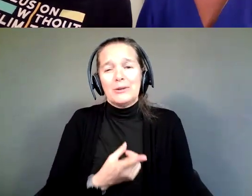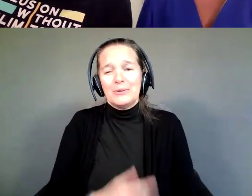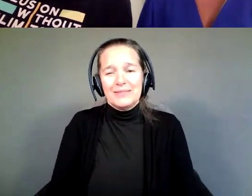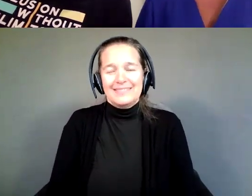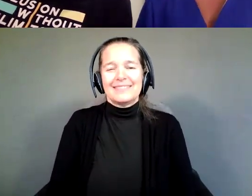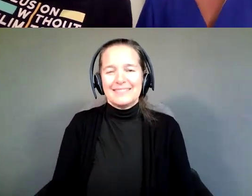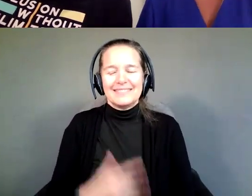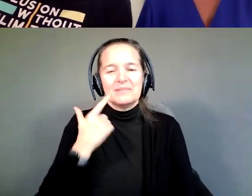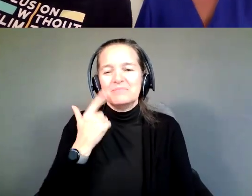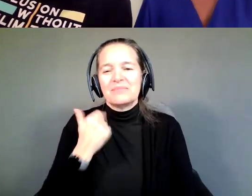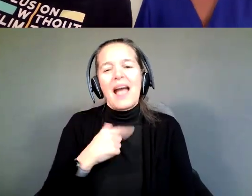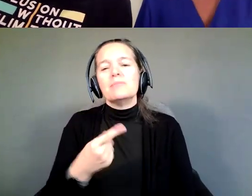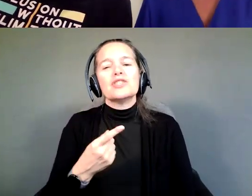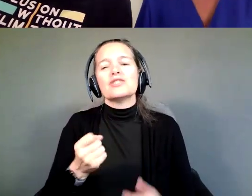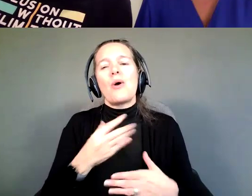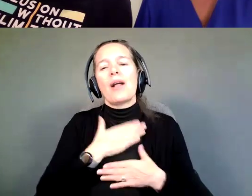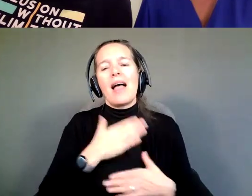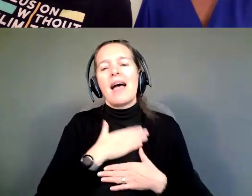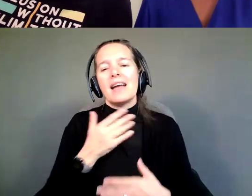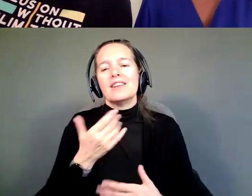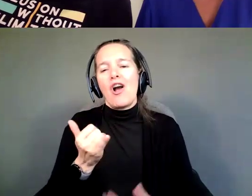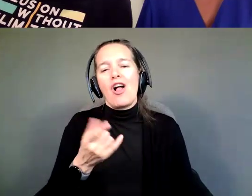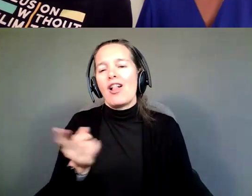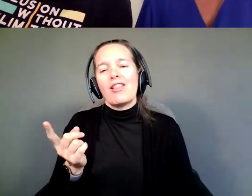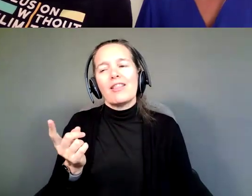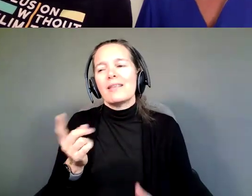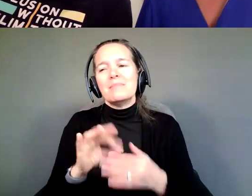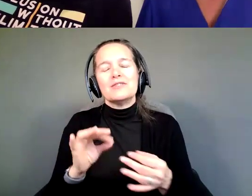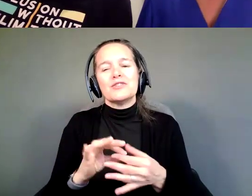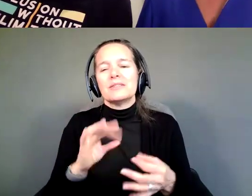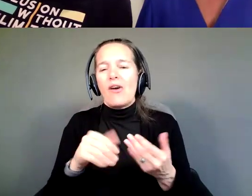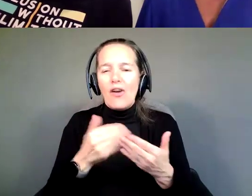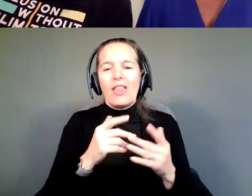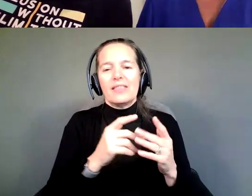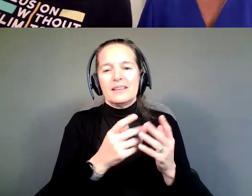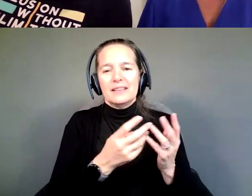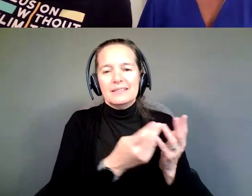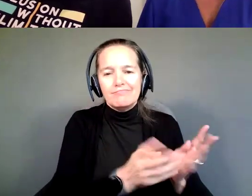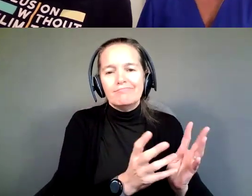I'm just so glad that y'all mentioned all of the teams, again, that has